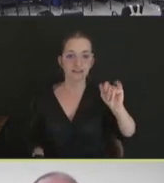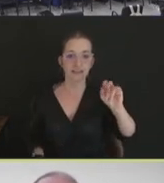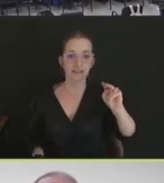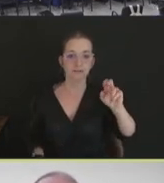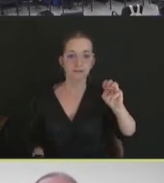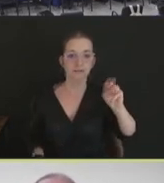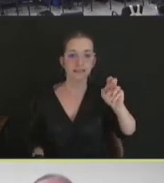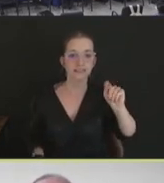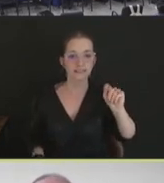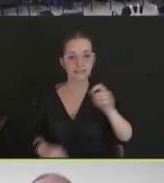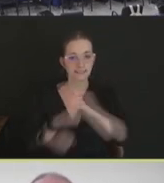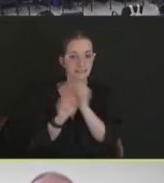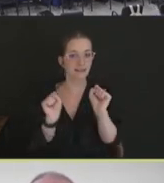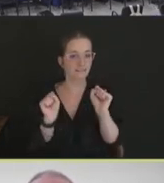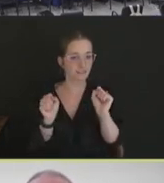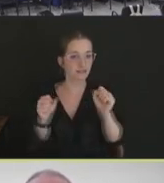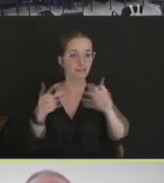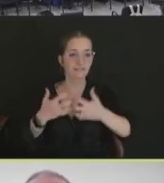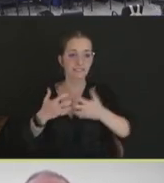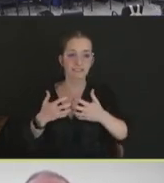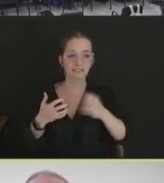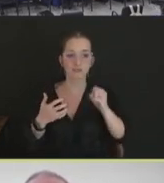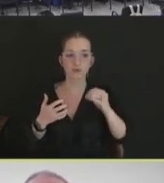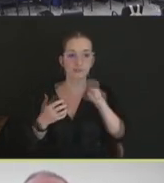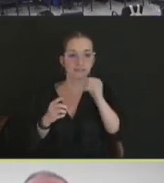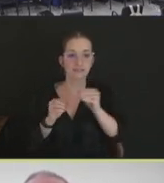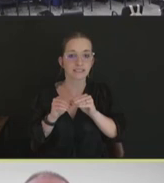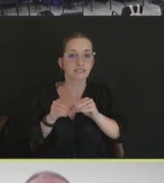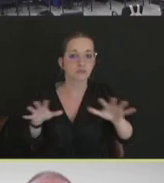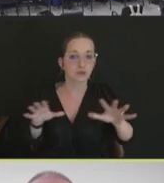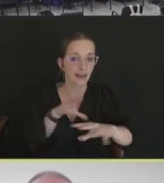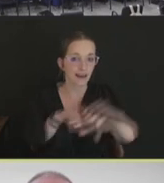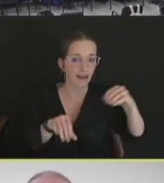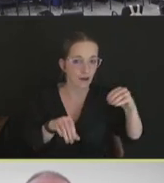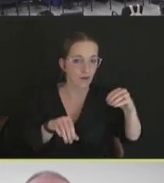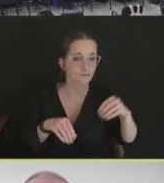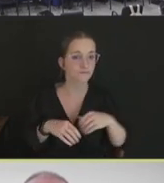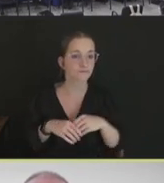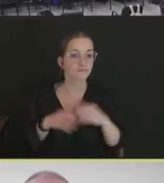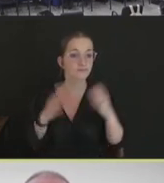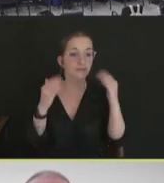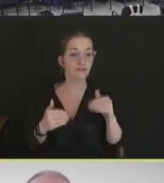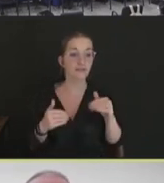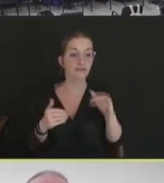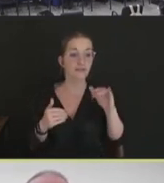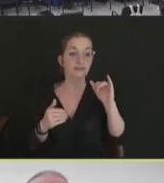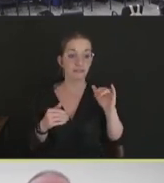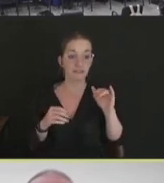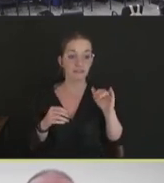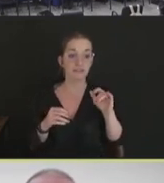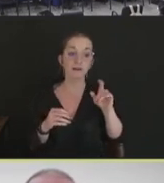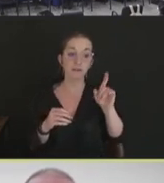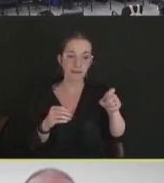Pre-licensing serials. The firm must submit pre-licensing serials for batch inconsistency,